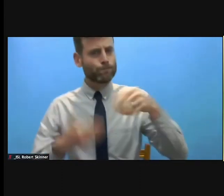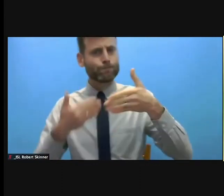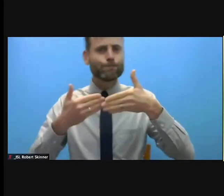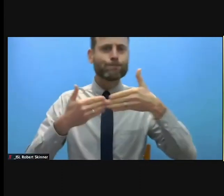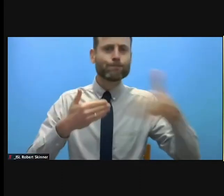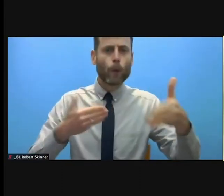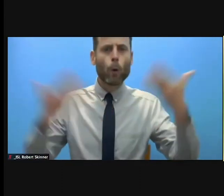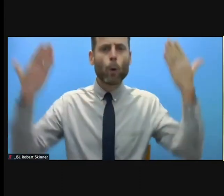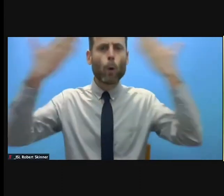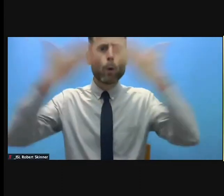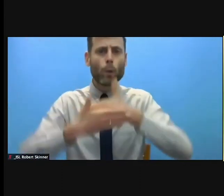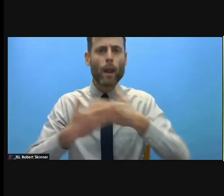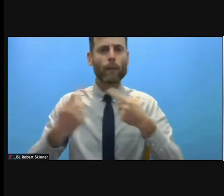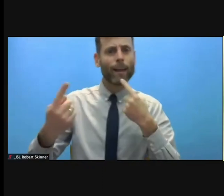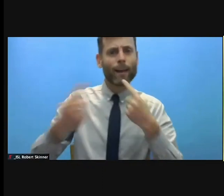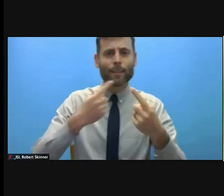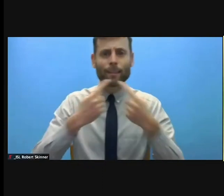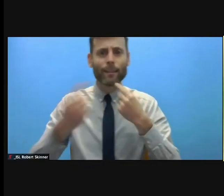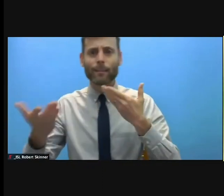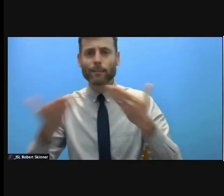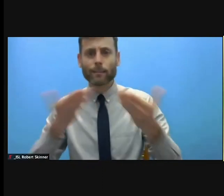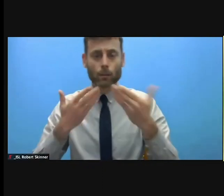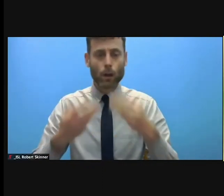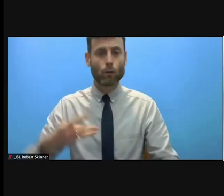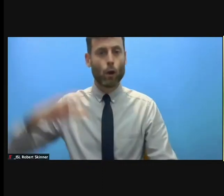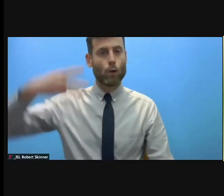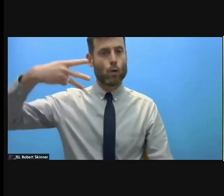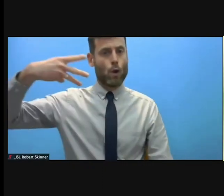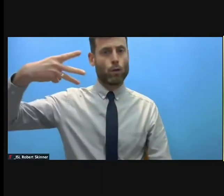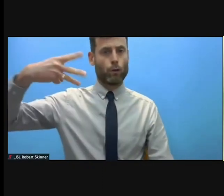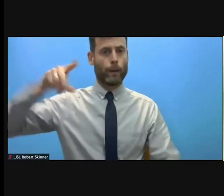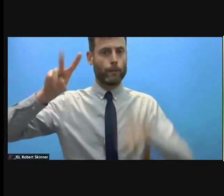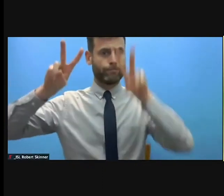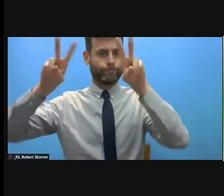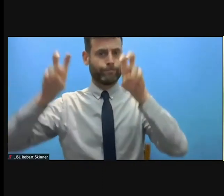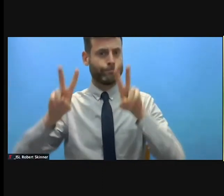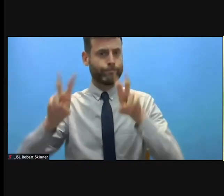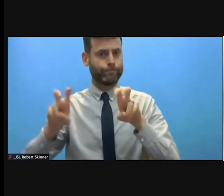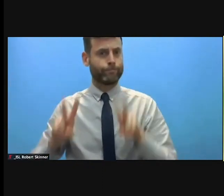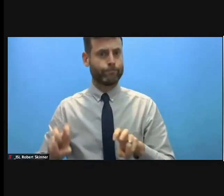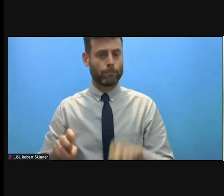First, the effect of the global health pandemic on protection. I think this is